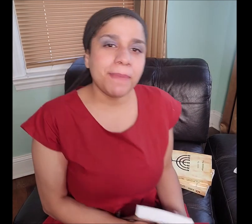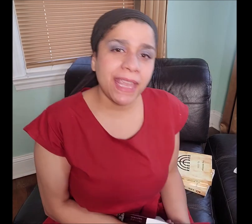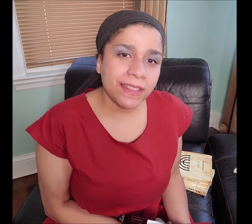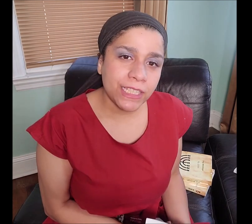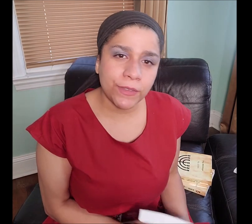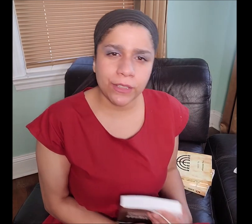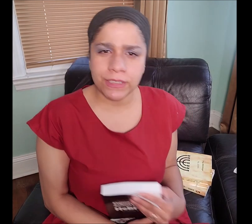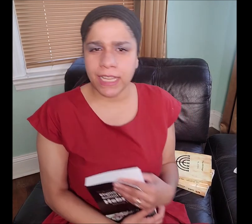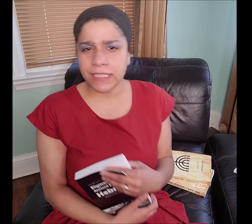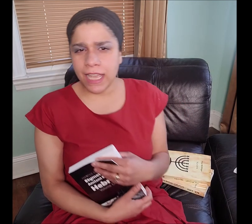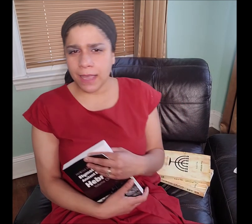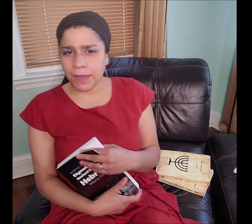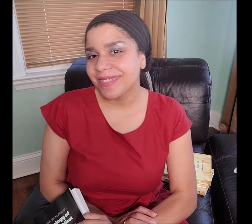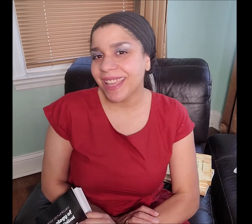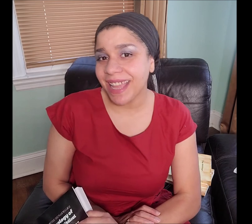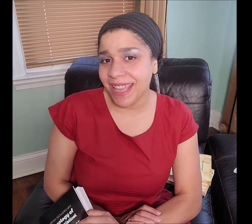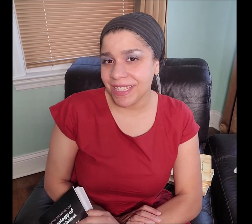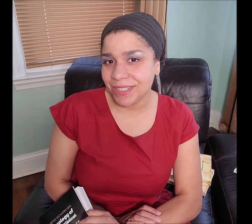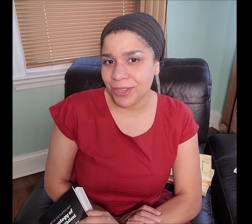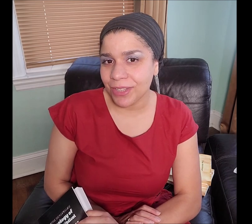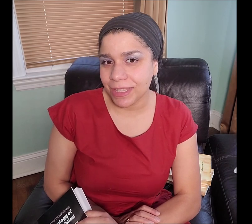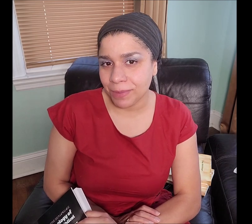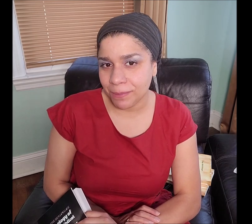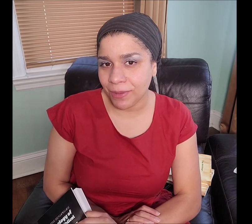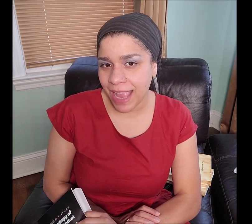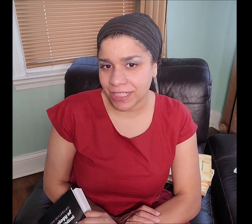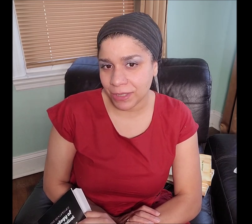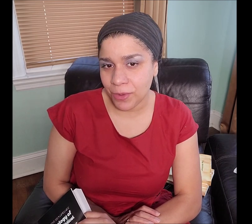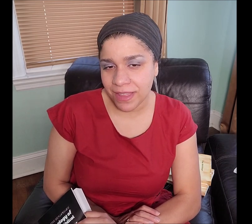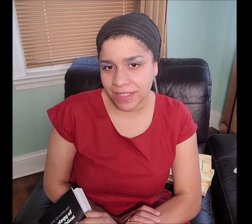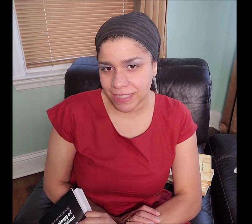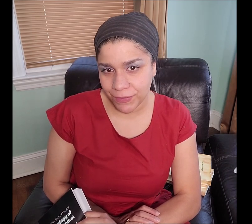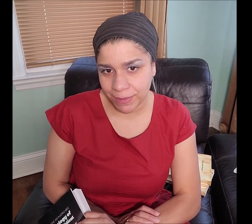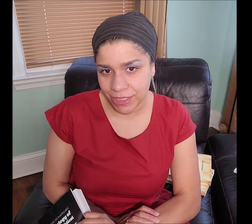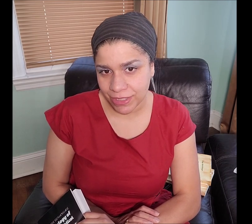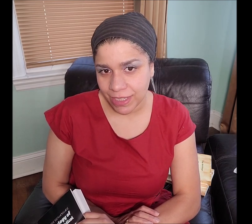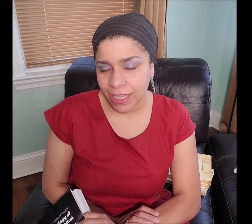Making these videos takes time and I need to know that the people actually want this information.